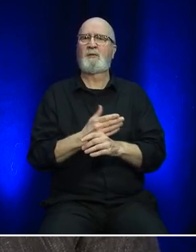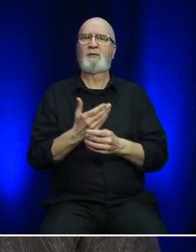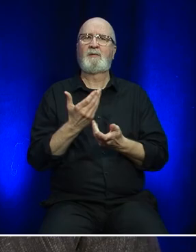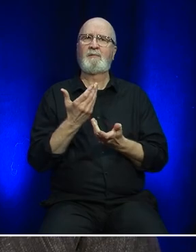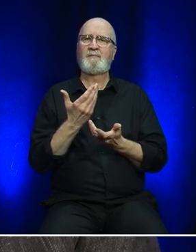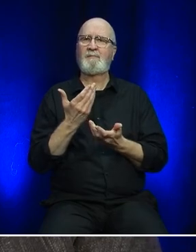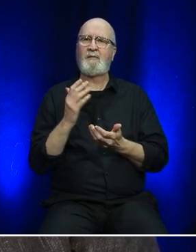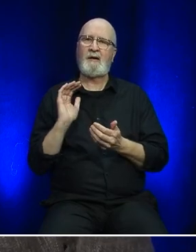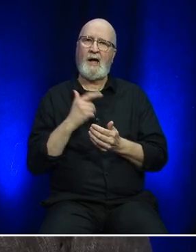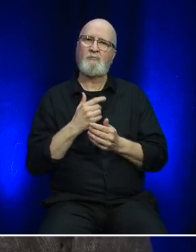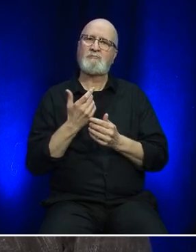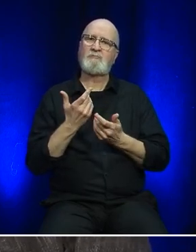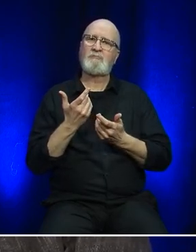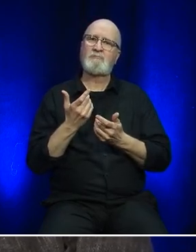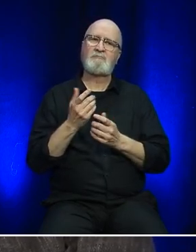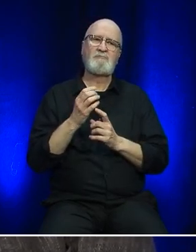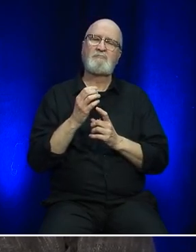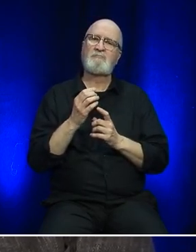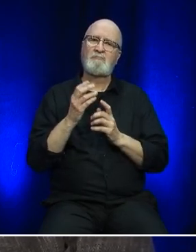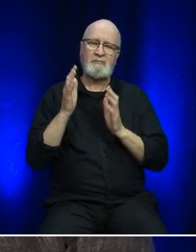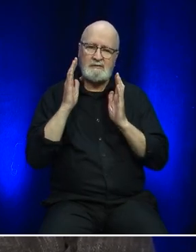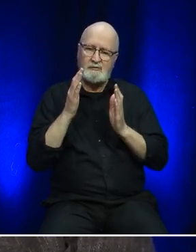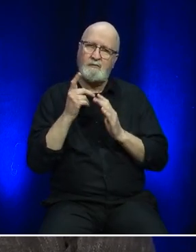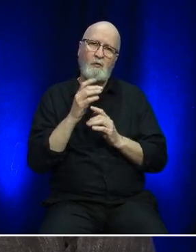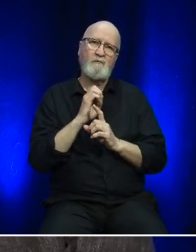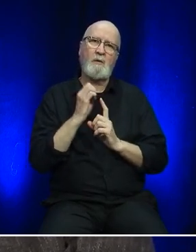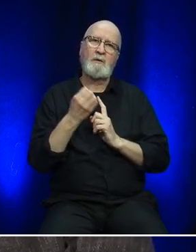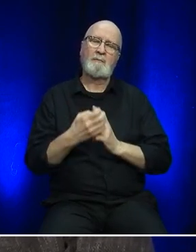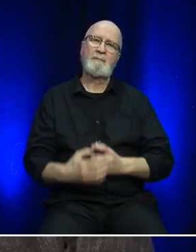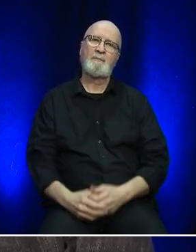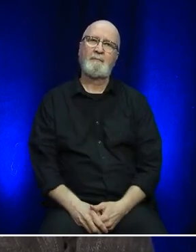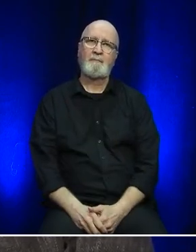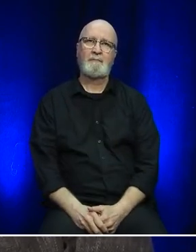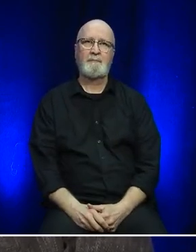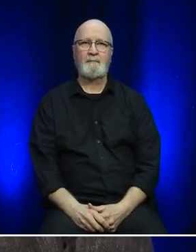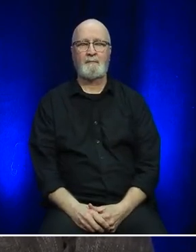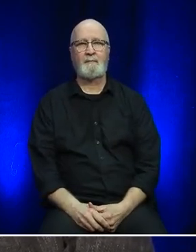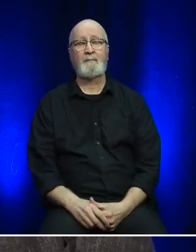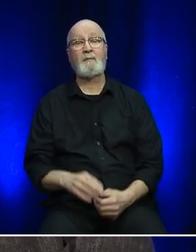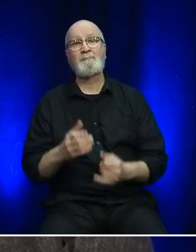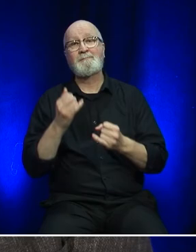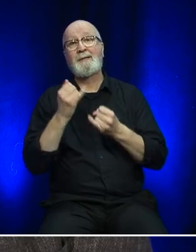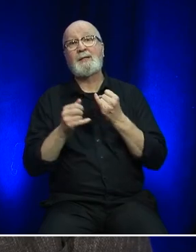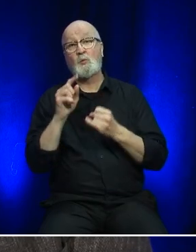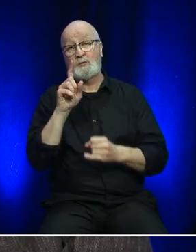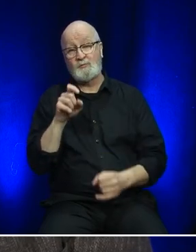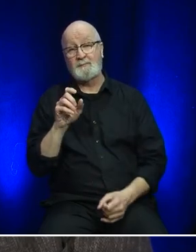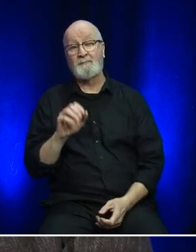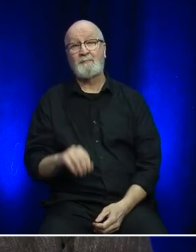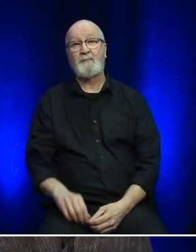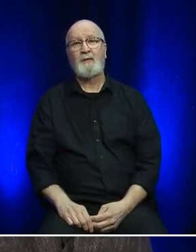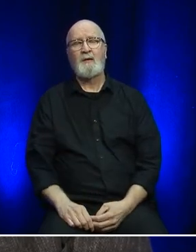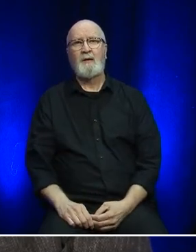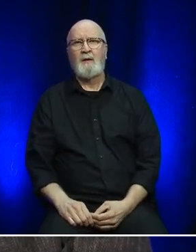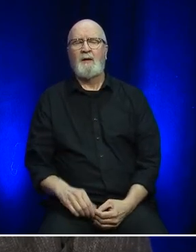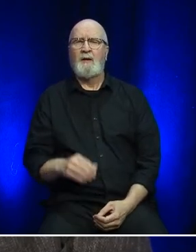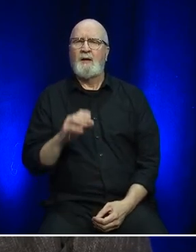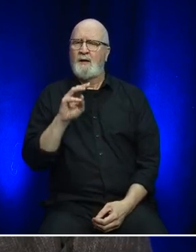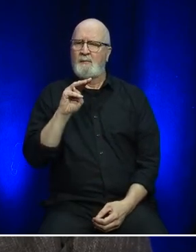environmentally friendly decisions as well. Thank you. And the last questions for this morning is what is Marine Atlantic doing